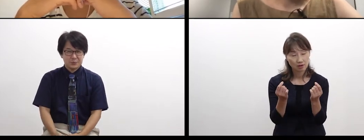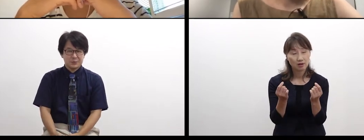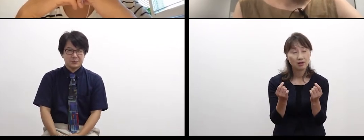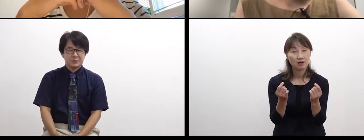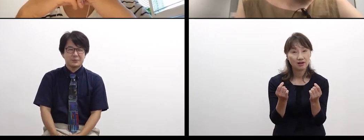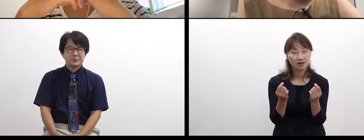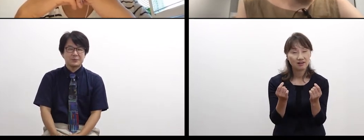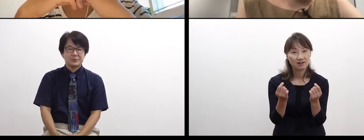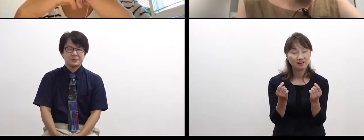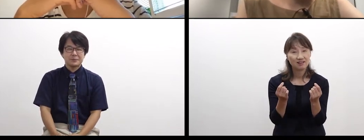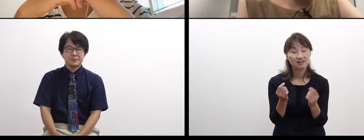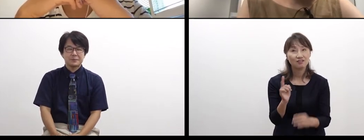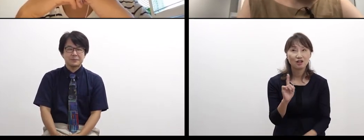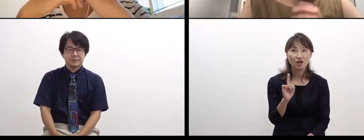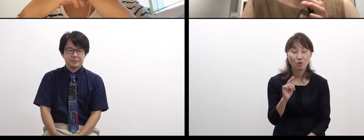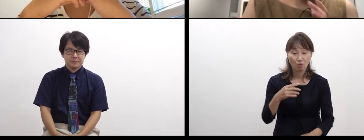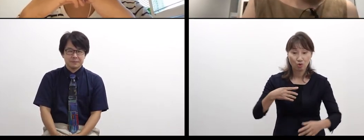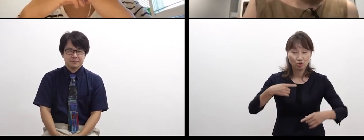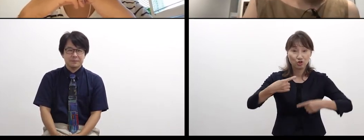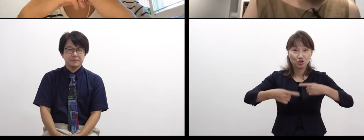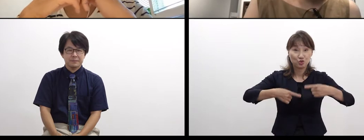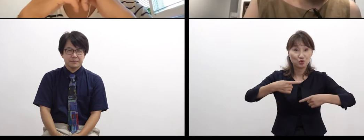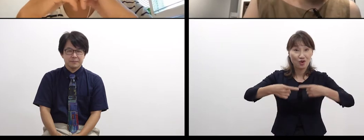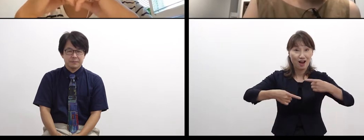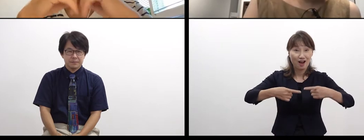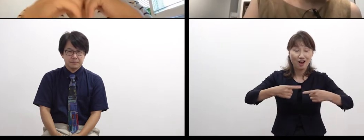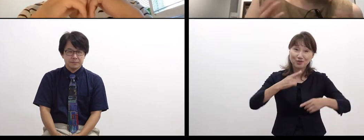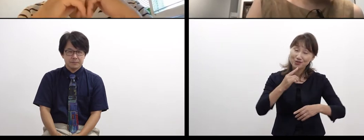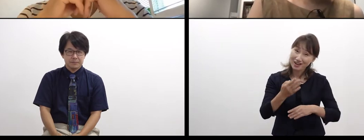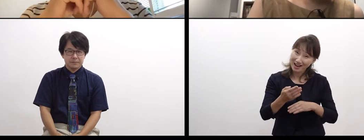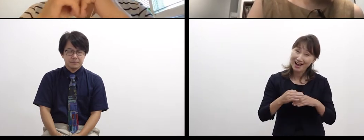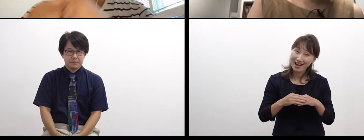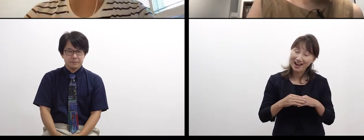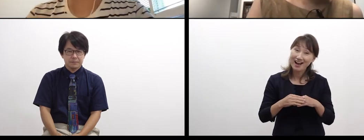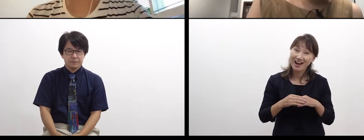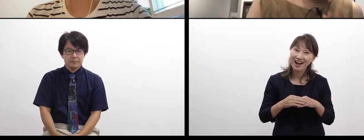this might be only true to the communication between me and my father, rather than to sign language in general…